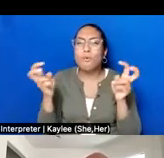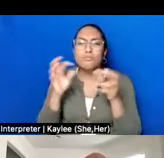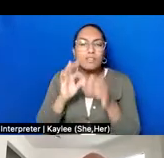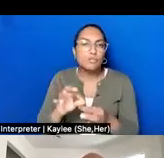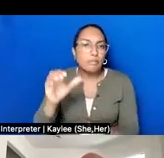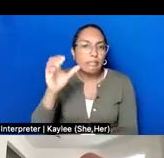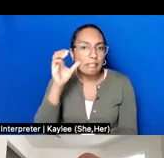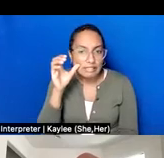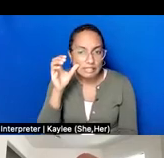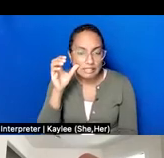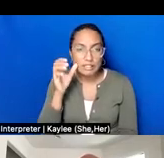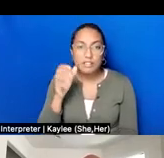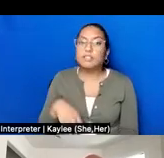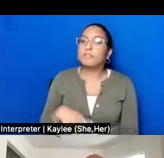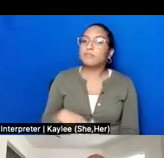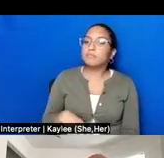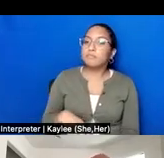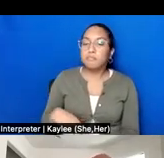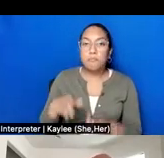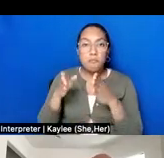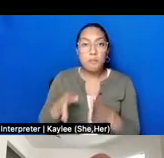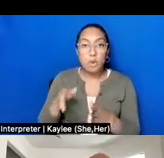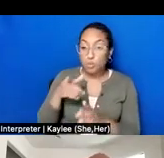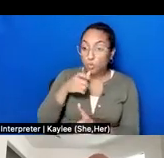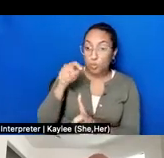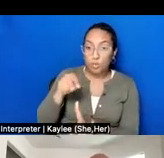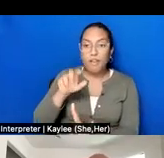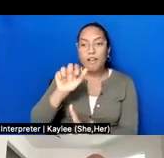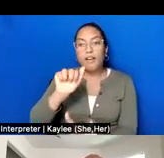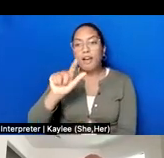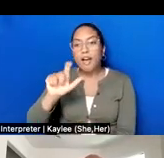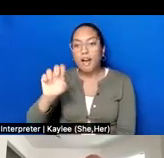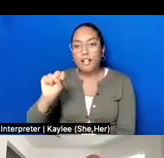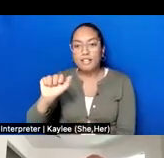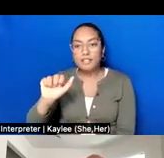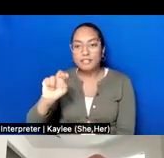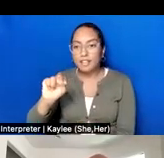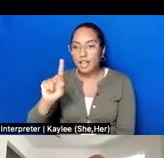from Alessandro Portelli, who is considered one of the foremost practitioners of oral history